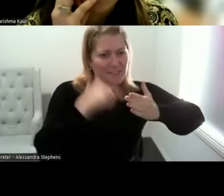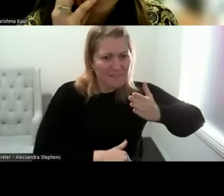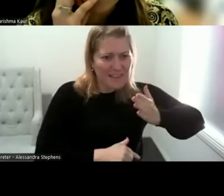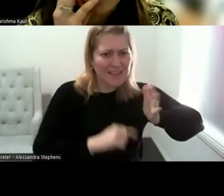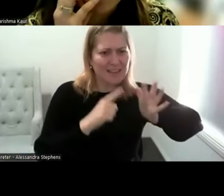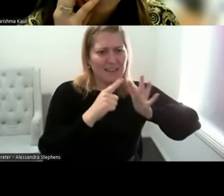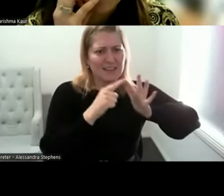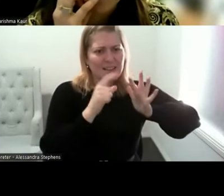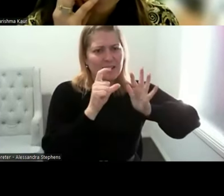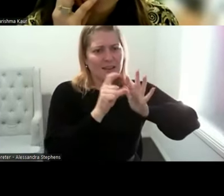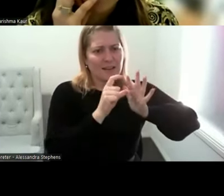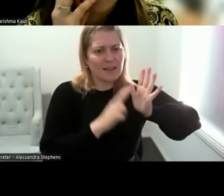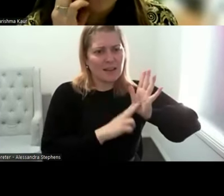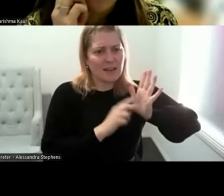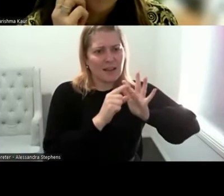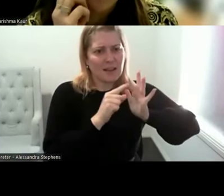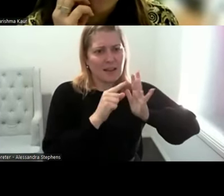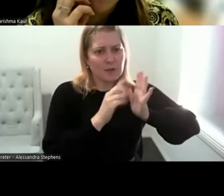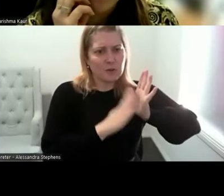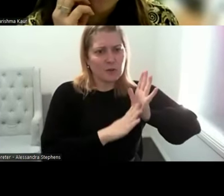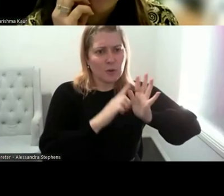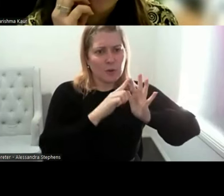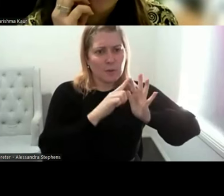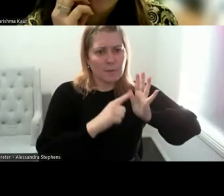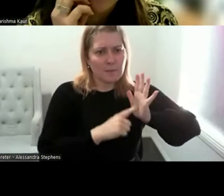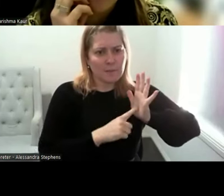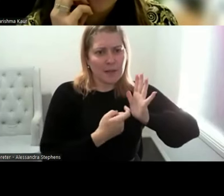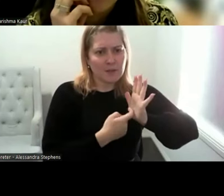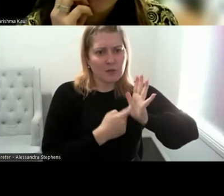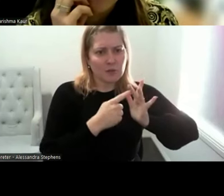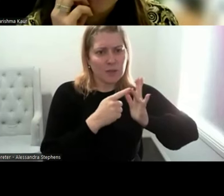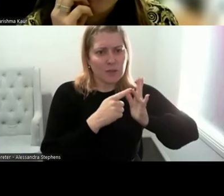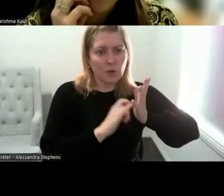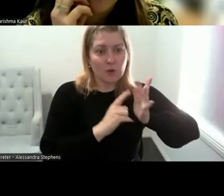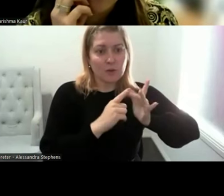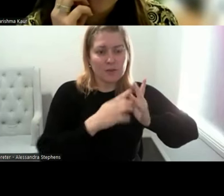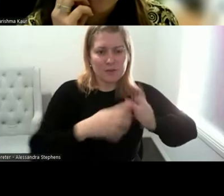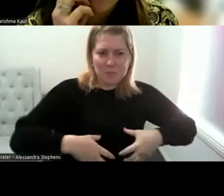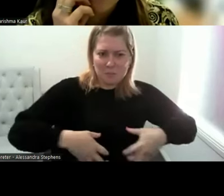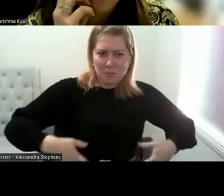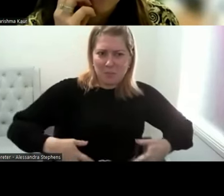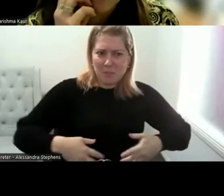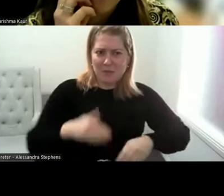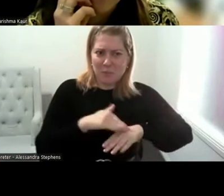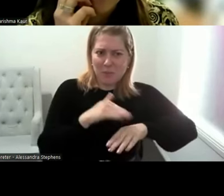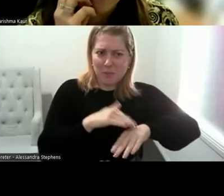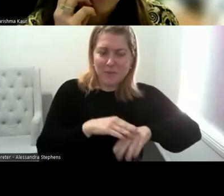And her brother is a is a TV producer so he actually wrote in a character